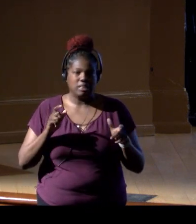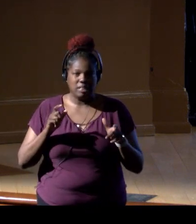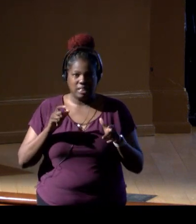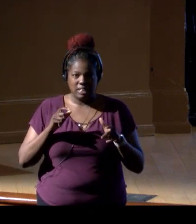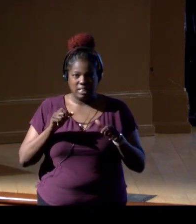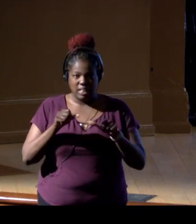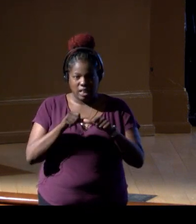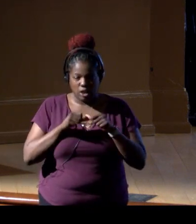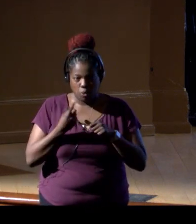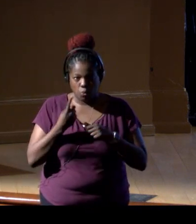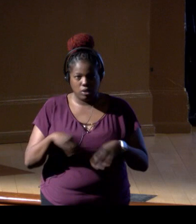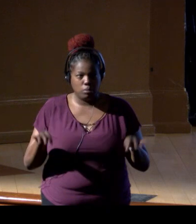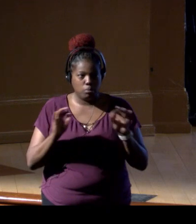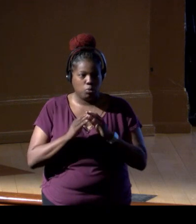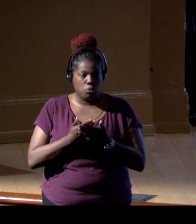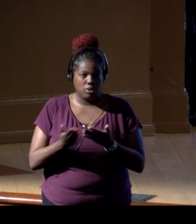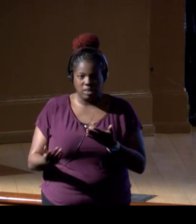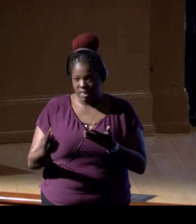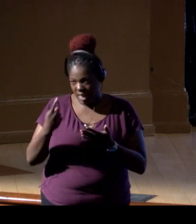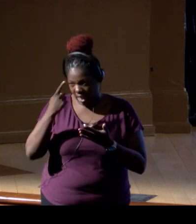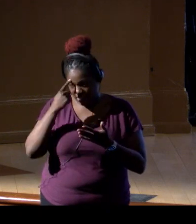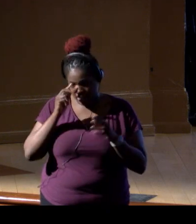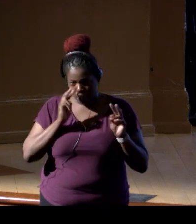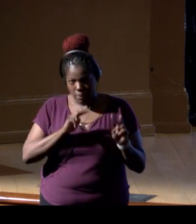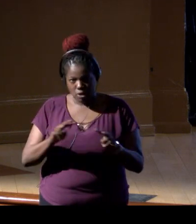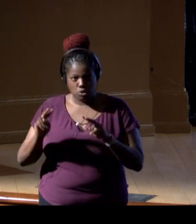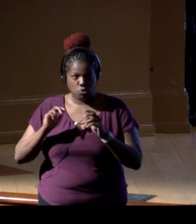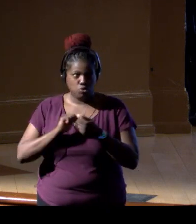and one of the most important things I think is just monitoring change over time.